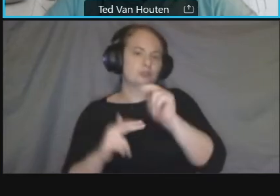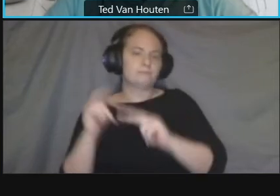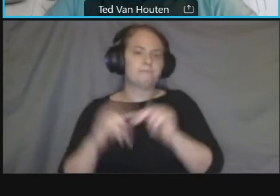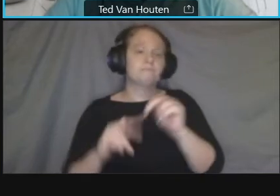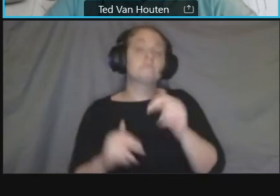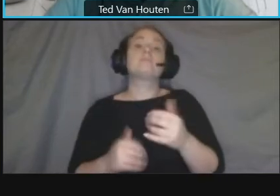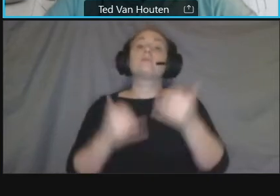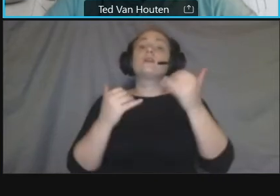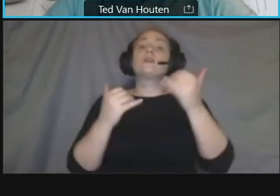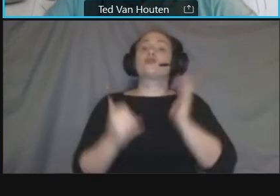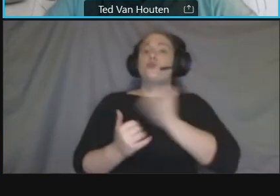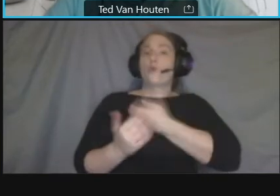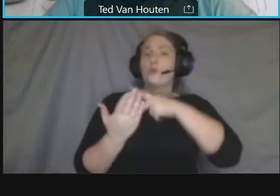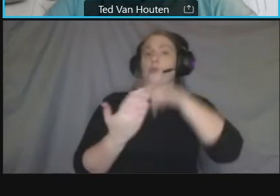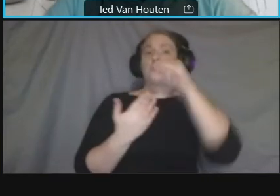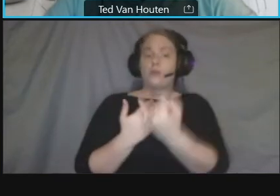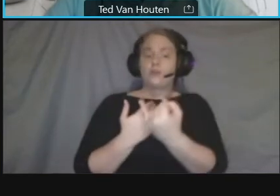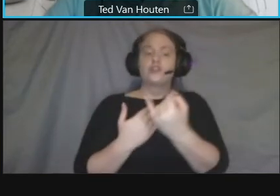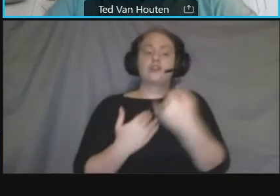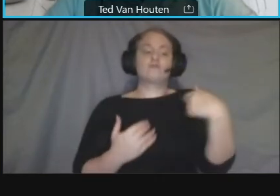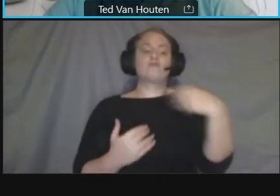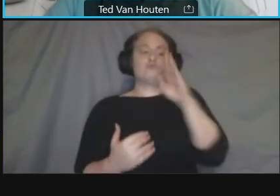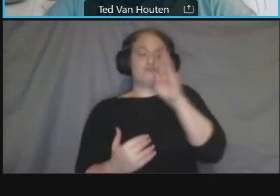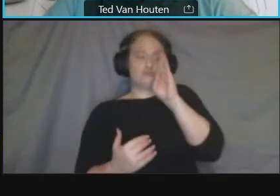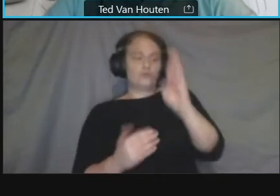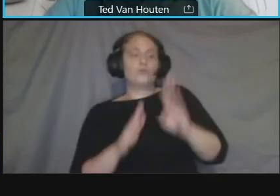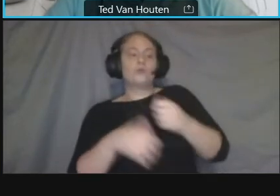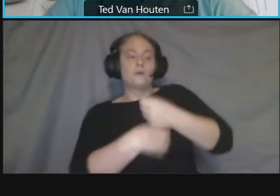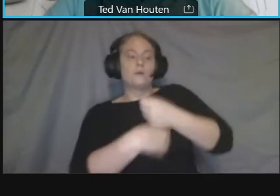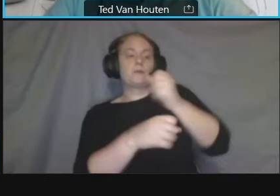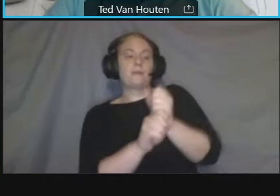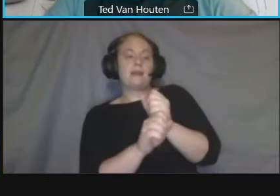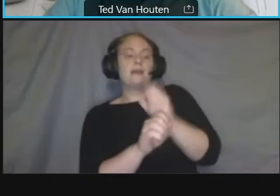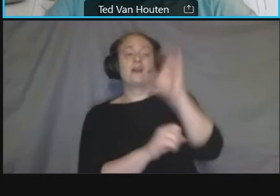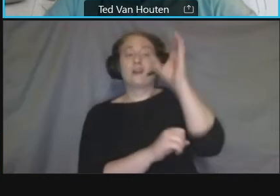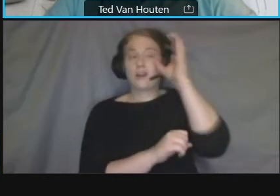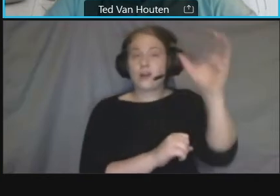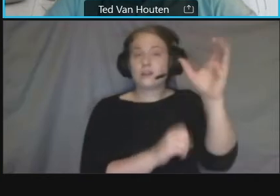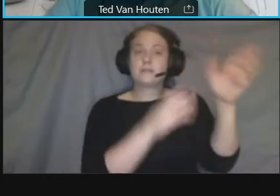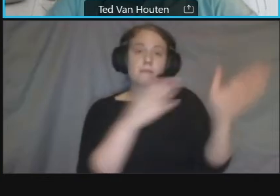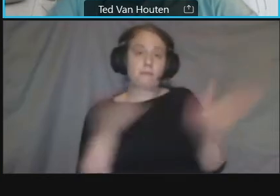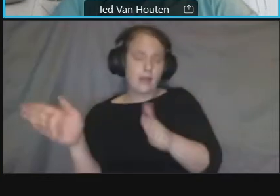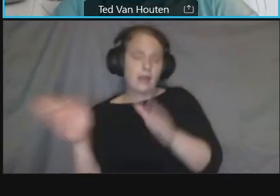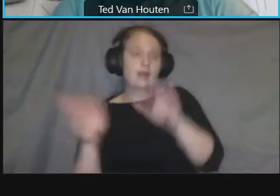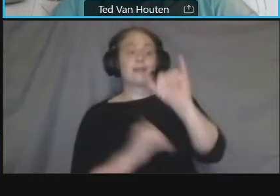which then we would take to do in future phases we would do the final design and then we